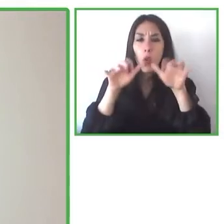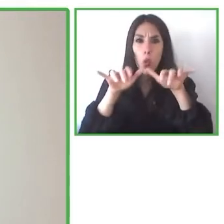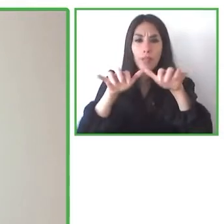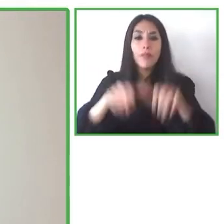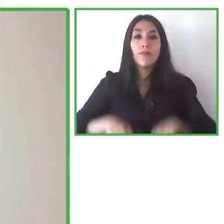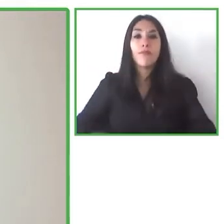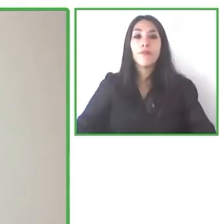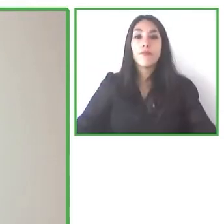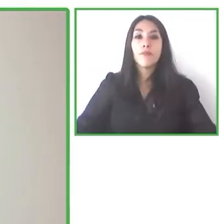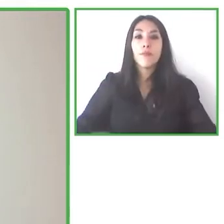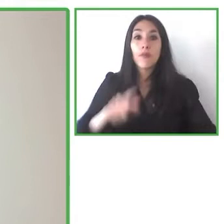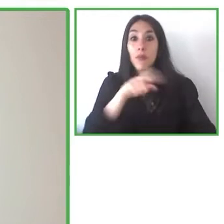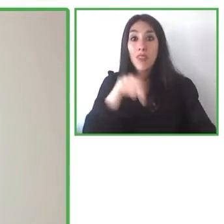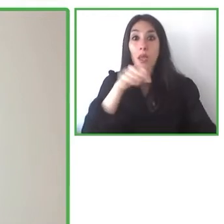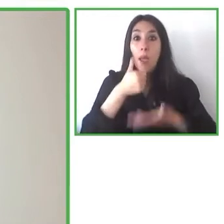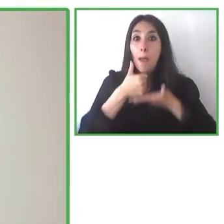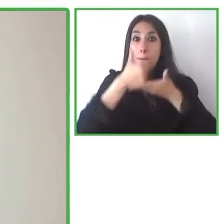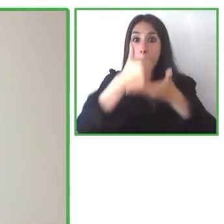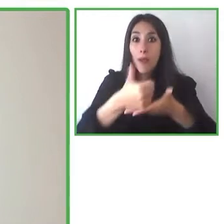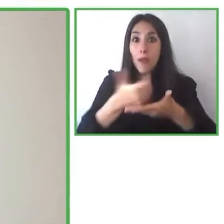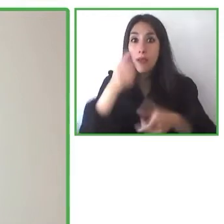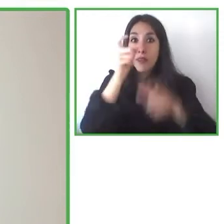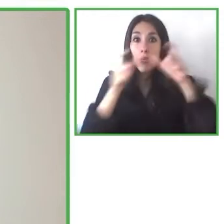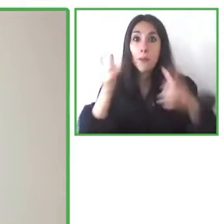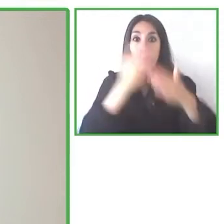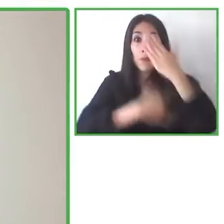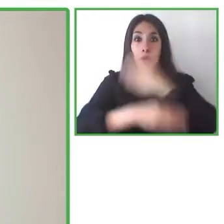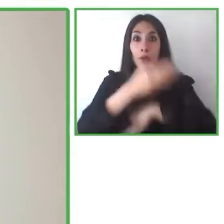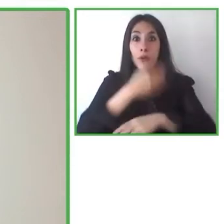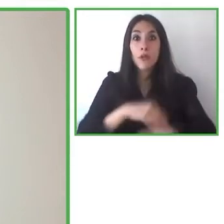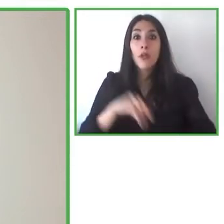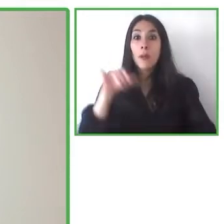parking spots and he has also worked with other initiatives such as Solmes